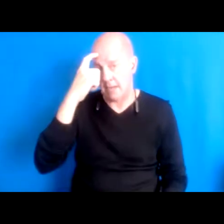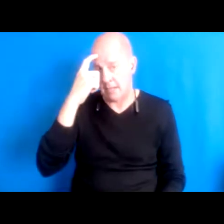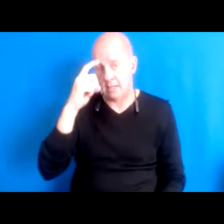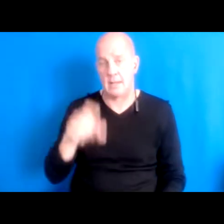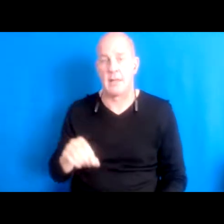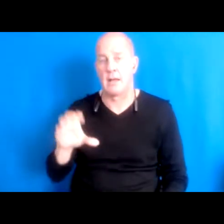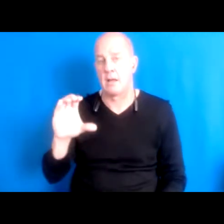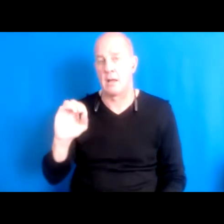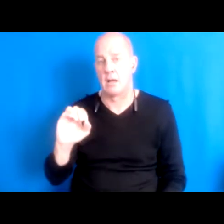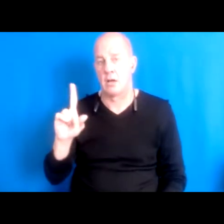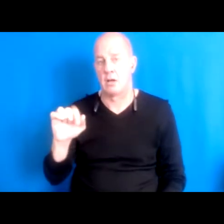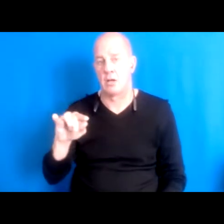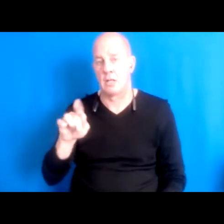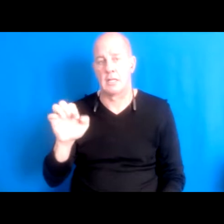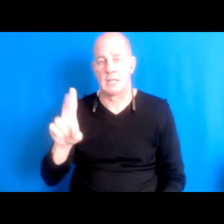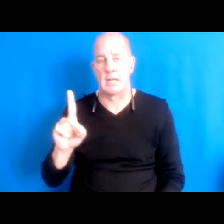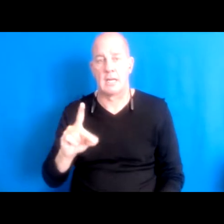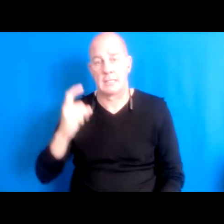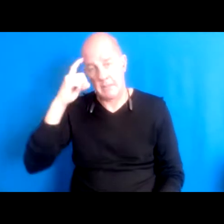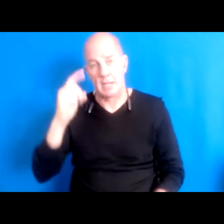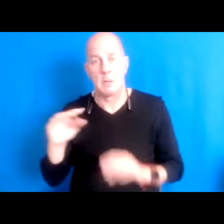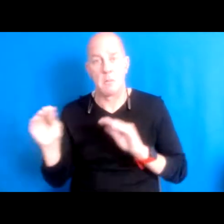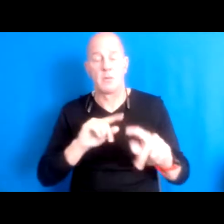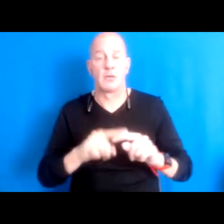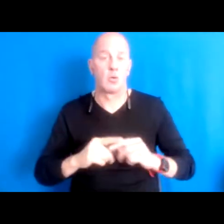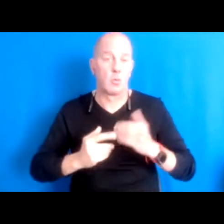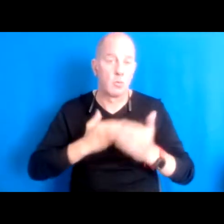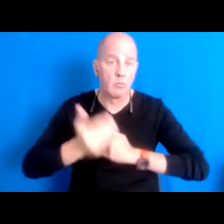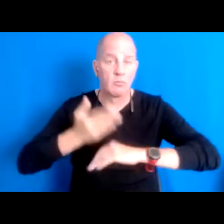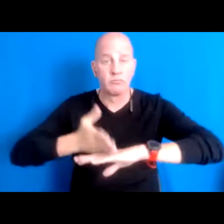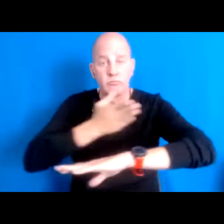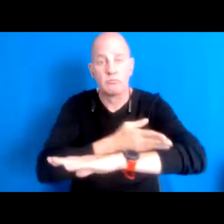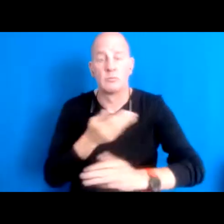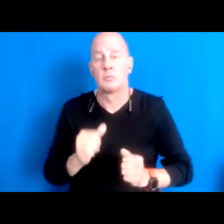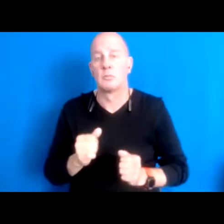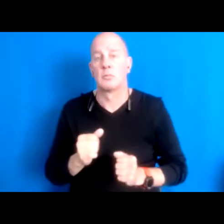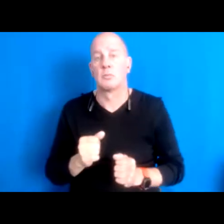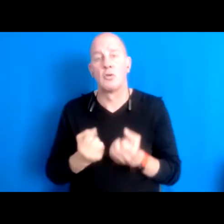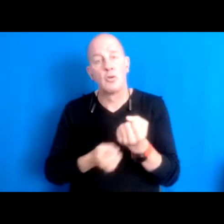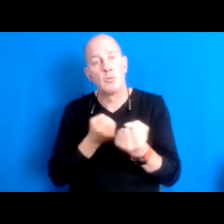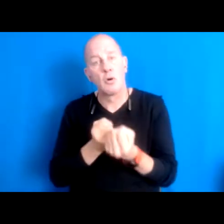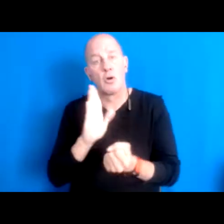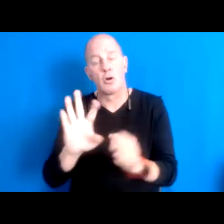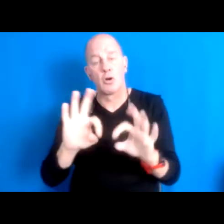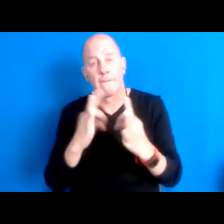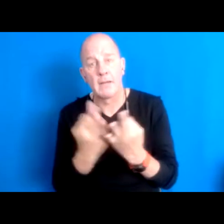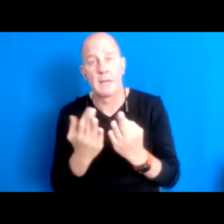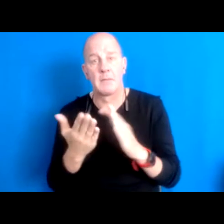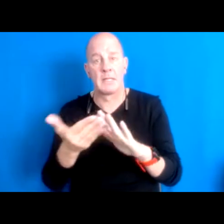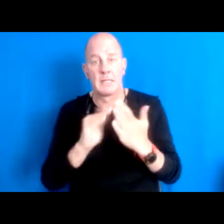mind, you know, moving towards progress to and just trying to do her best to, to support her. 16:11:18 Her family in her community, it was like I need to go to the US to make things